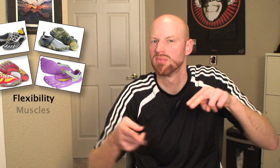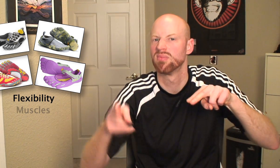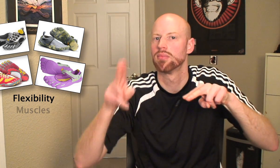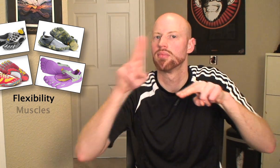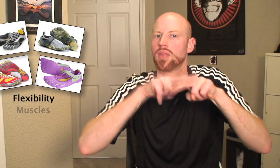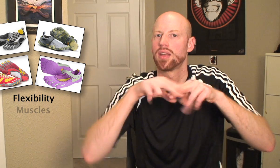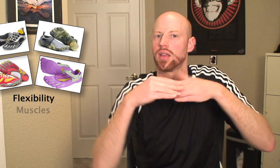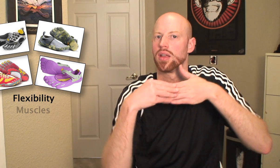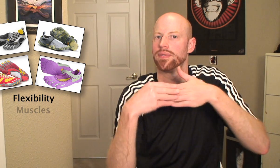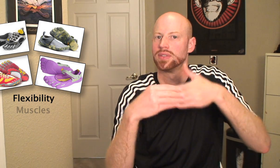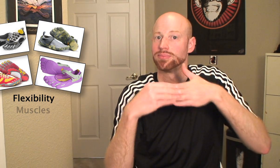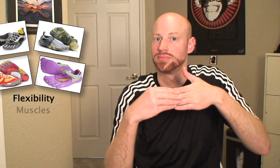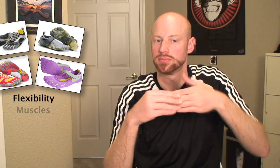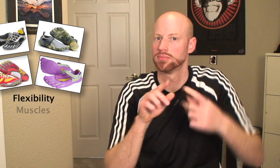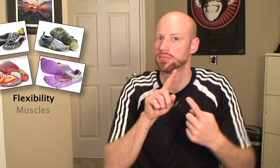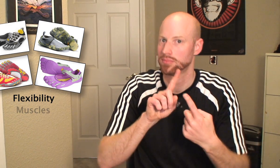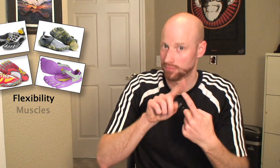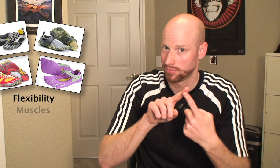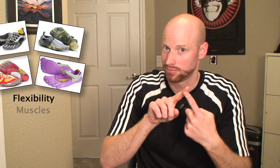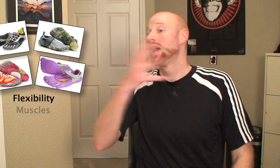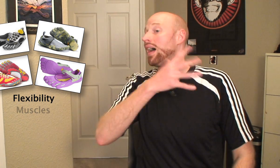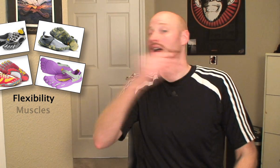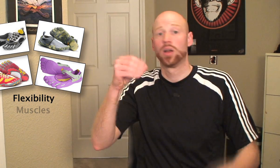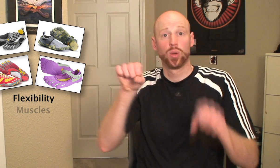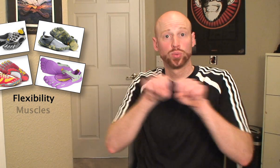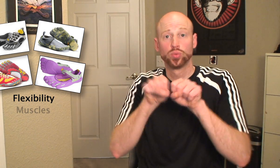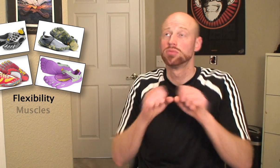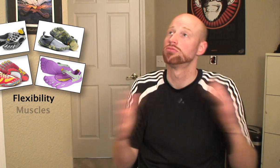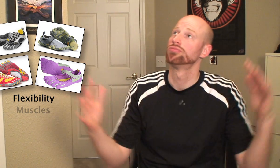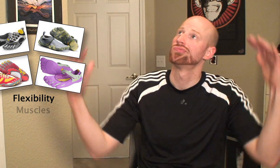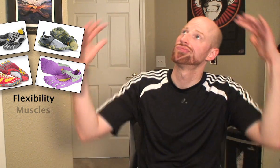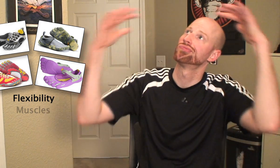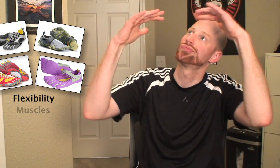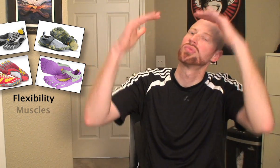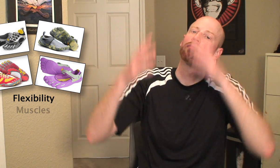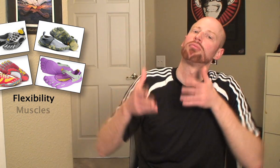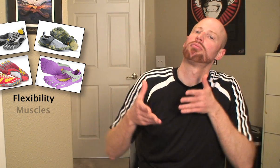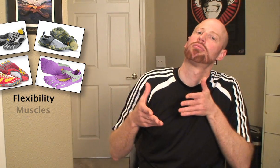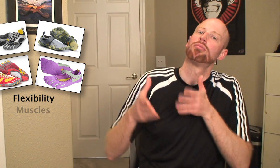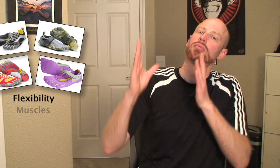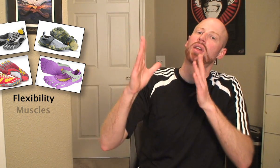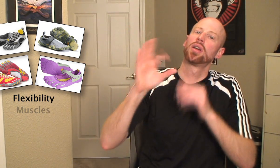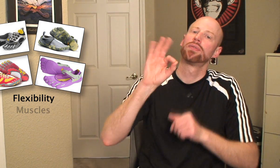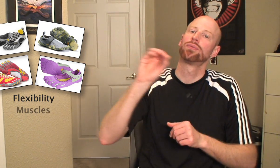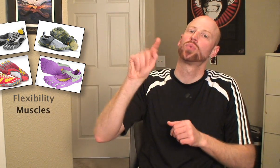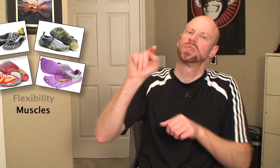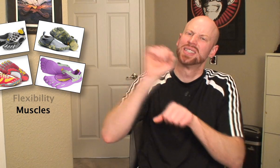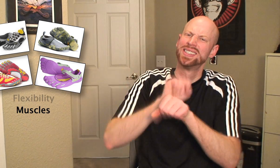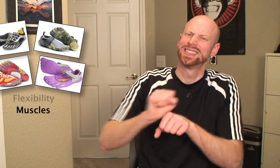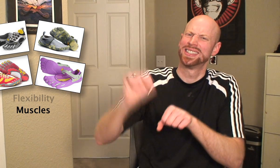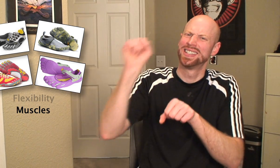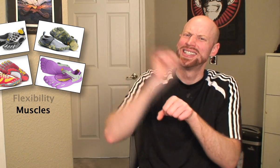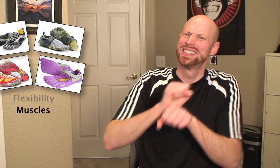leading to greater flexibility - the first factor we considered. Additionally, the shoe's compliant nature allows the foot